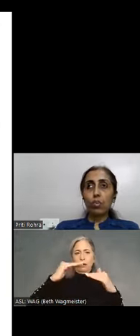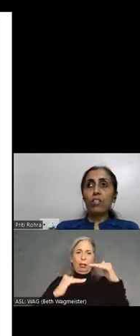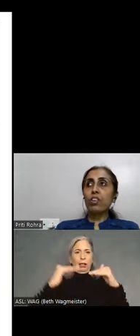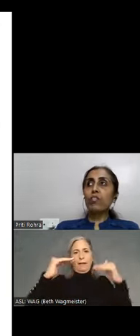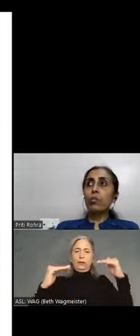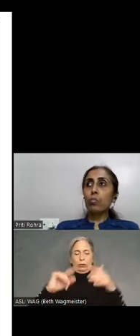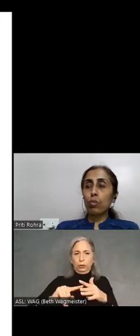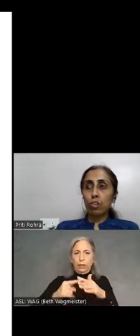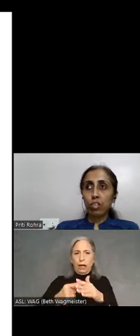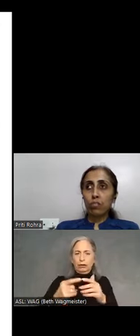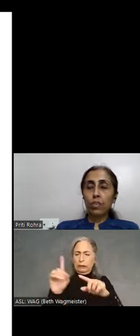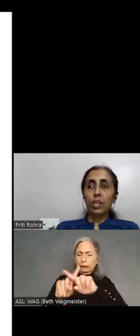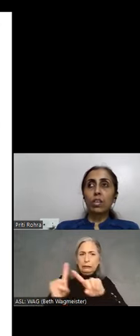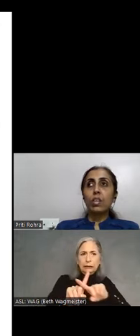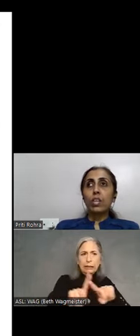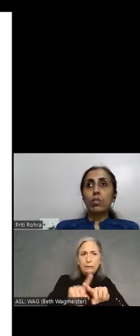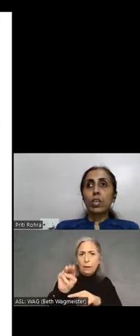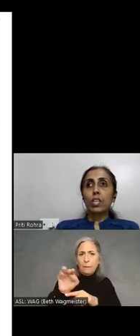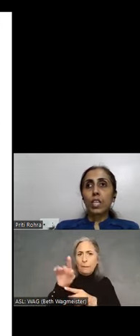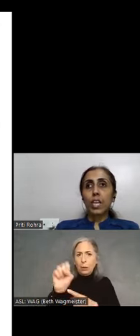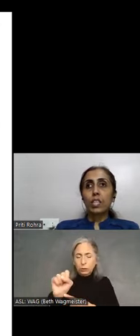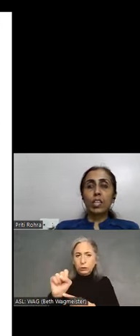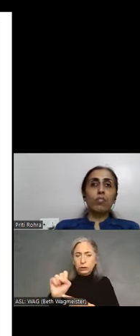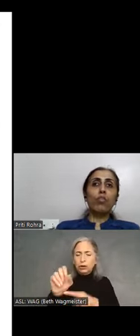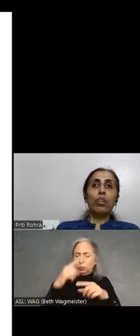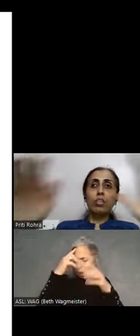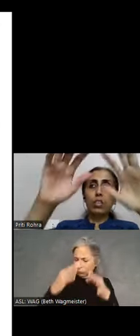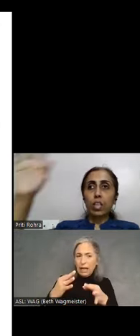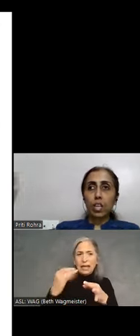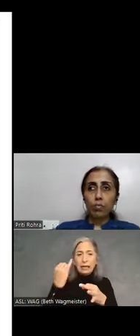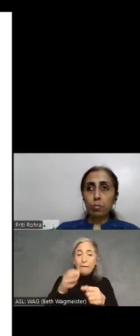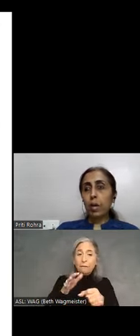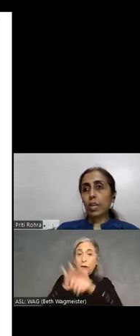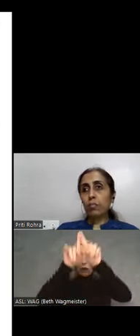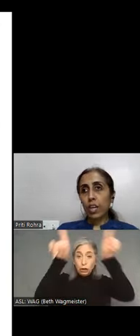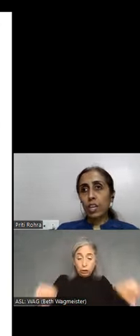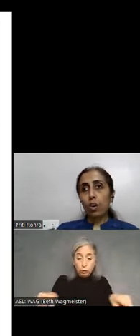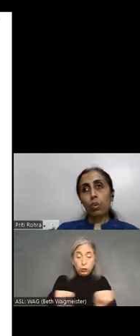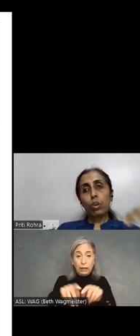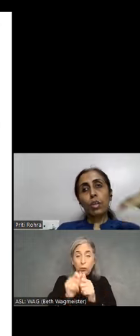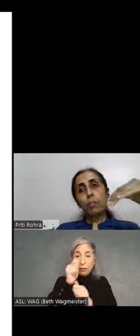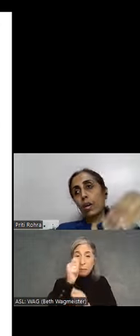have different modes where you can decide that the full screen would be magnified or only part